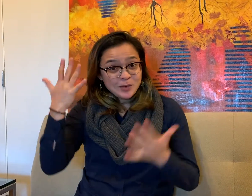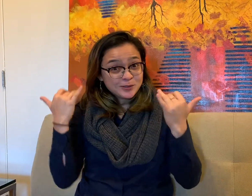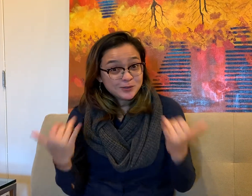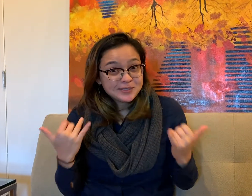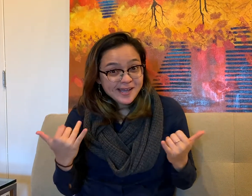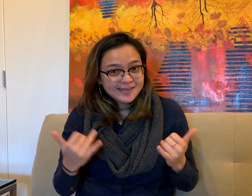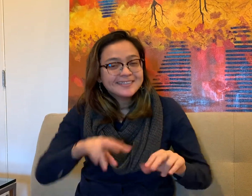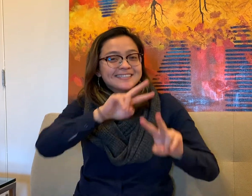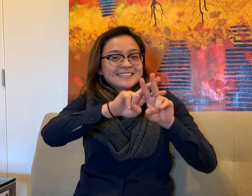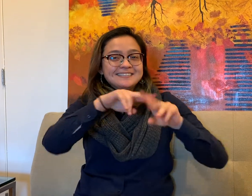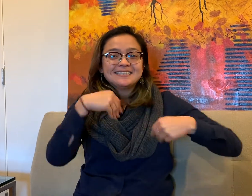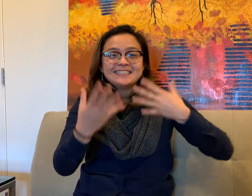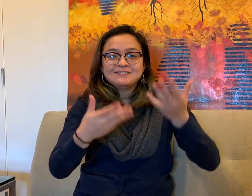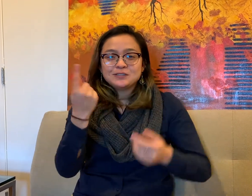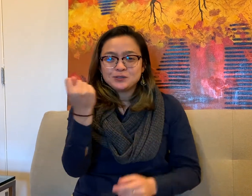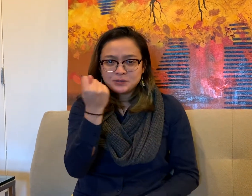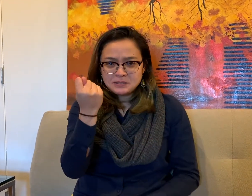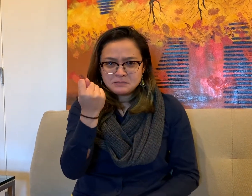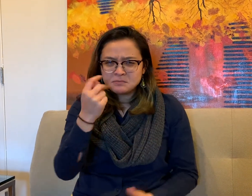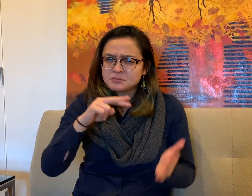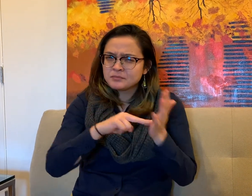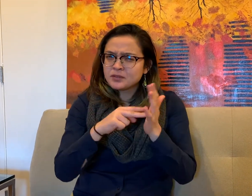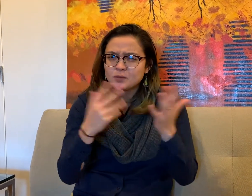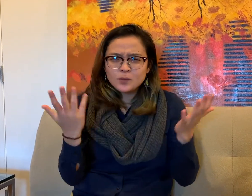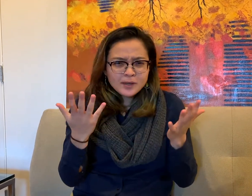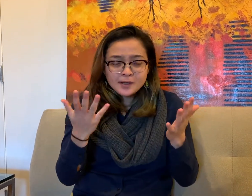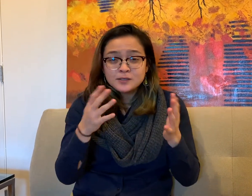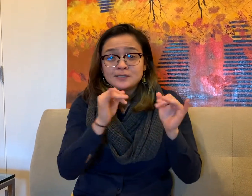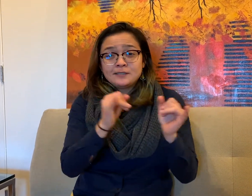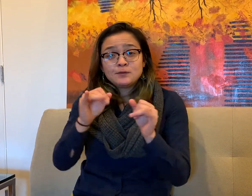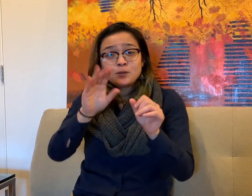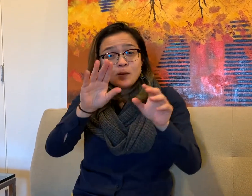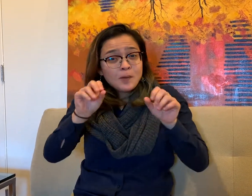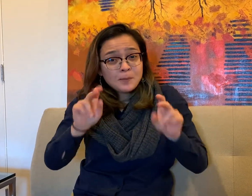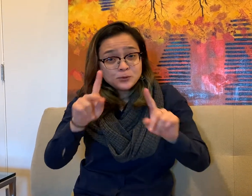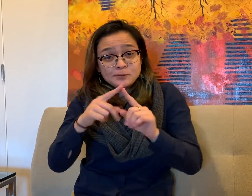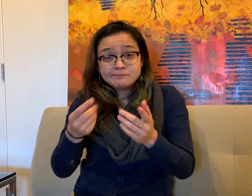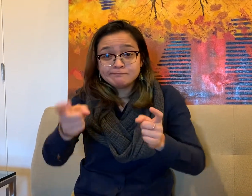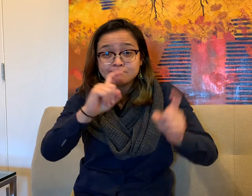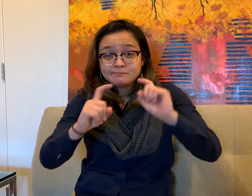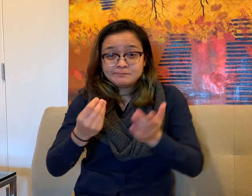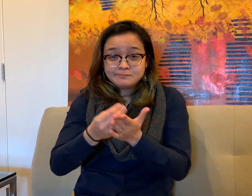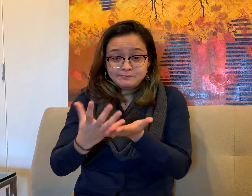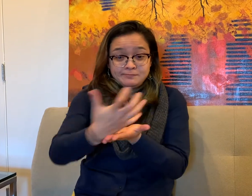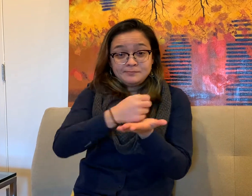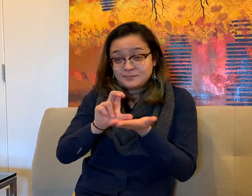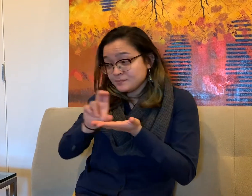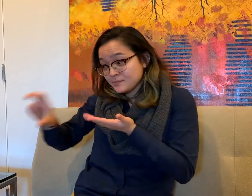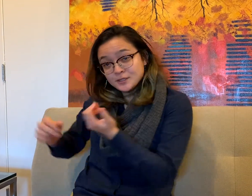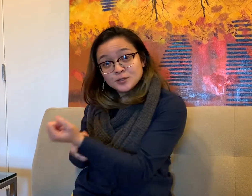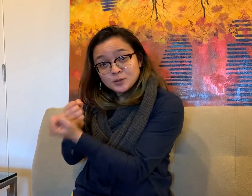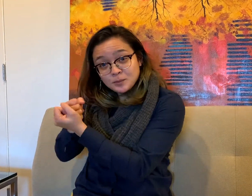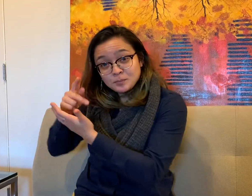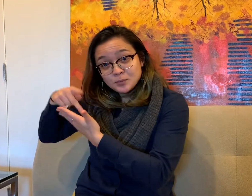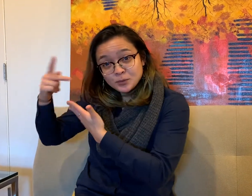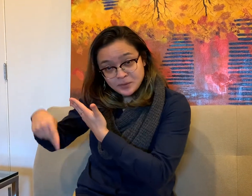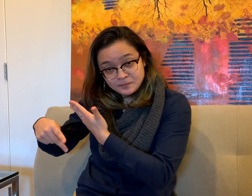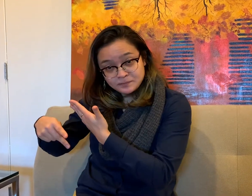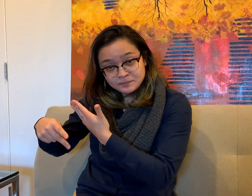Do you know what day it is? It's #GivingTuesday! Giving Tuesday is an opportunity to support DDW programming.